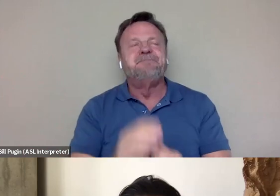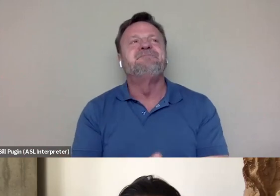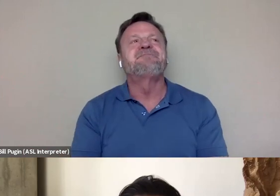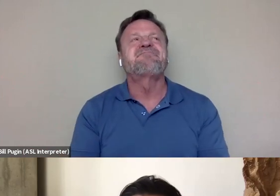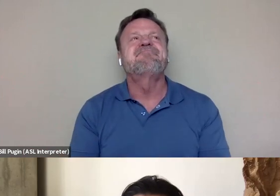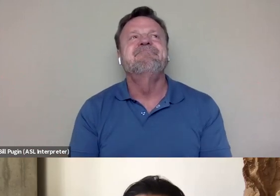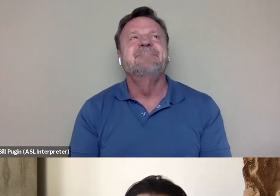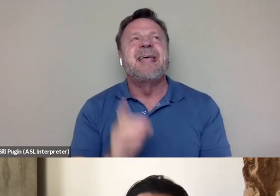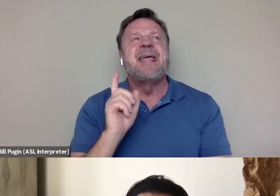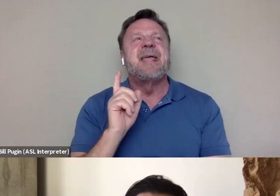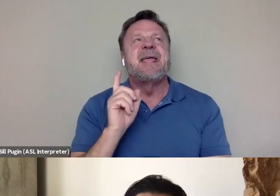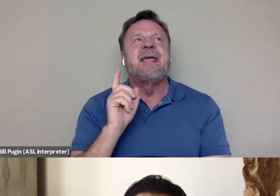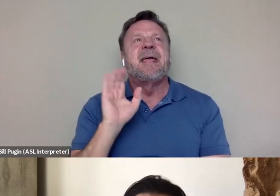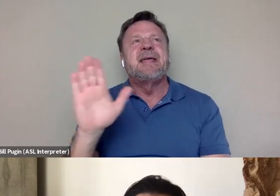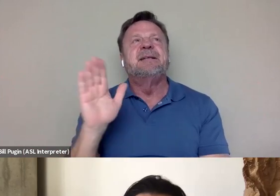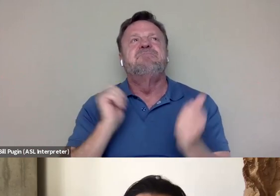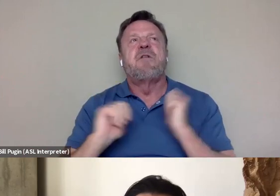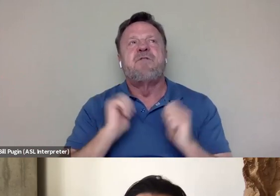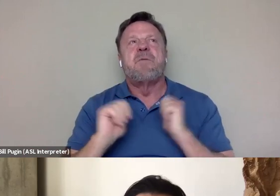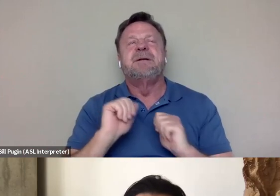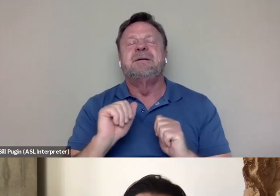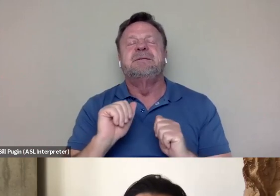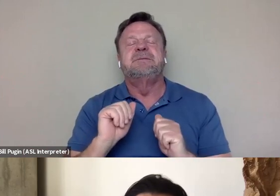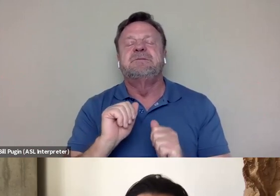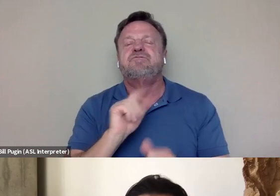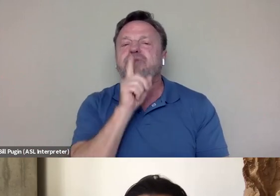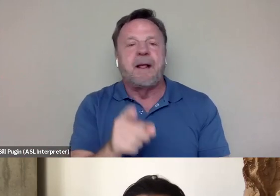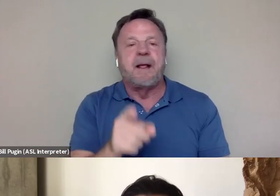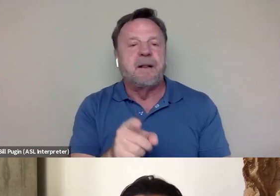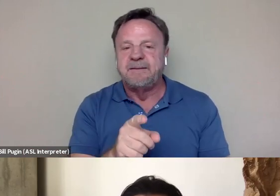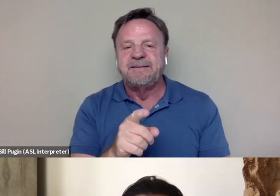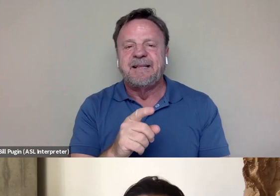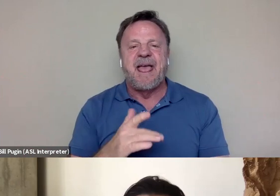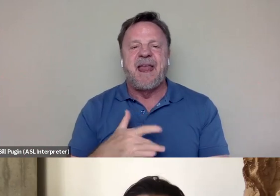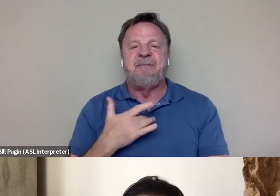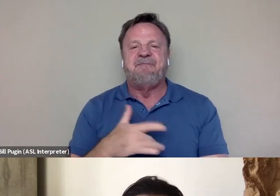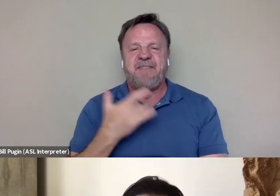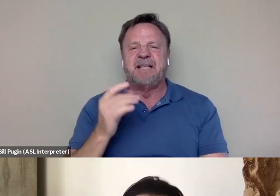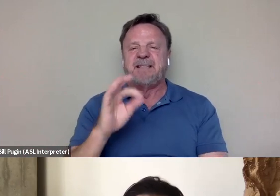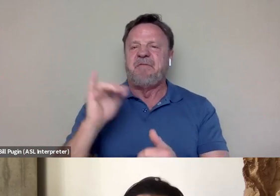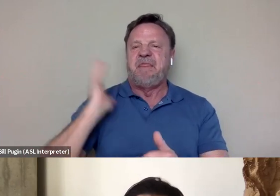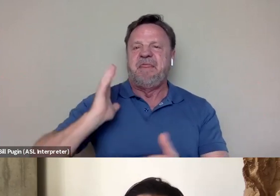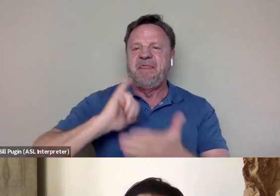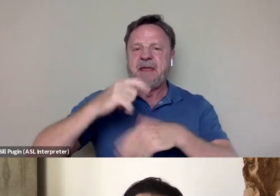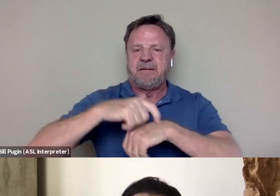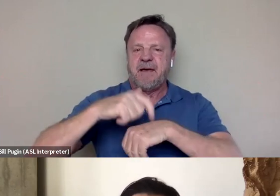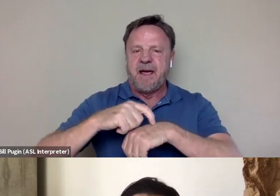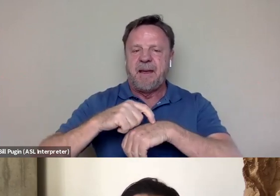he's taking his performance is very authentic and it feels like of that time, you know, he was having,